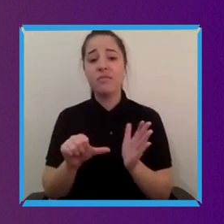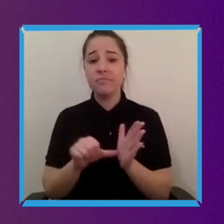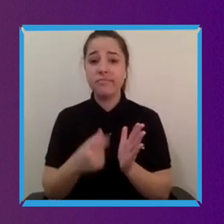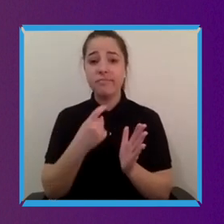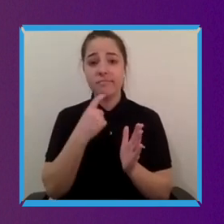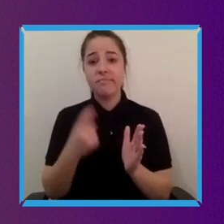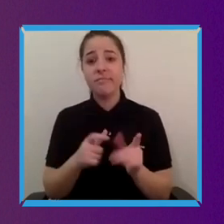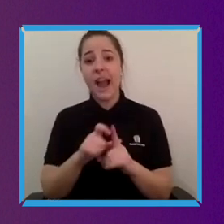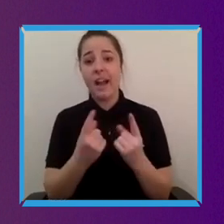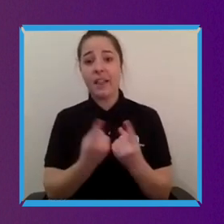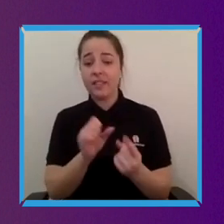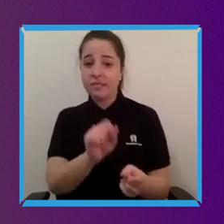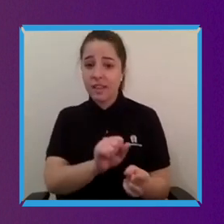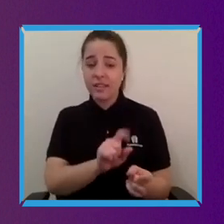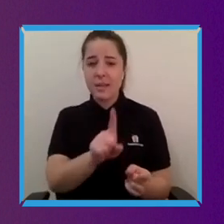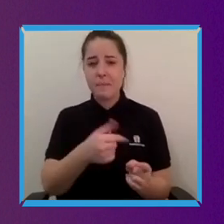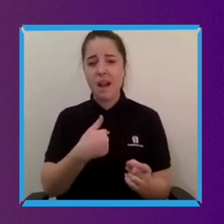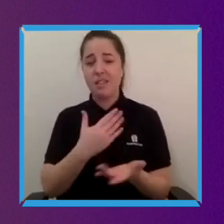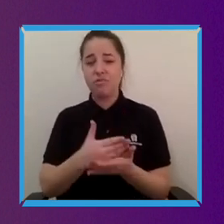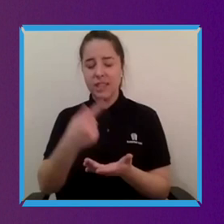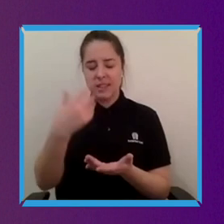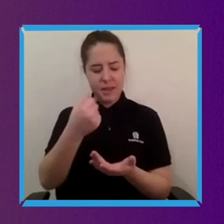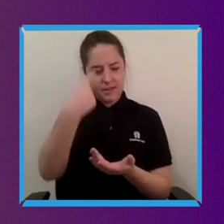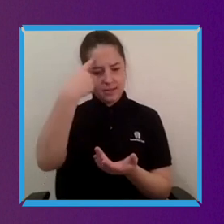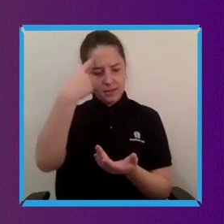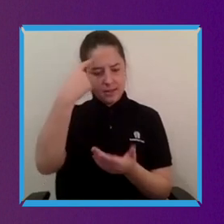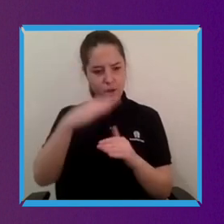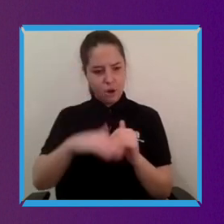just working out okay what what can I, what can I utilise out of this